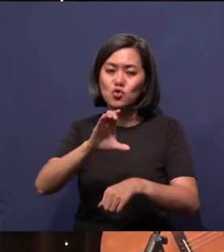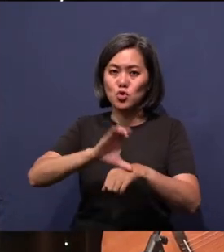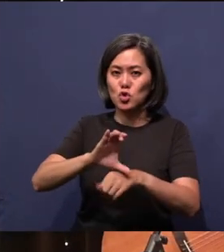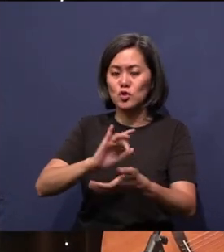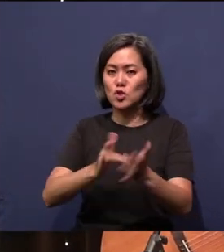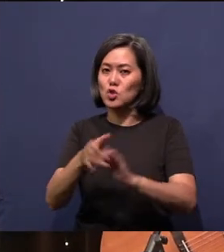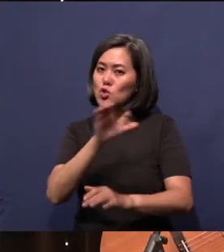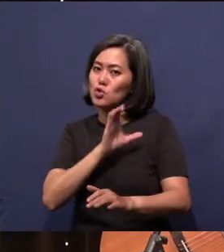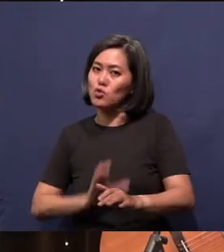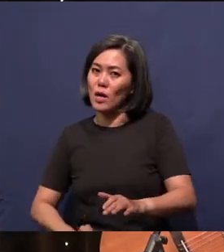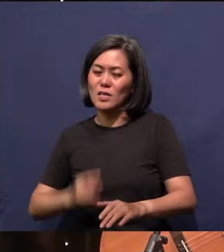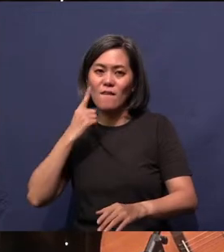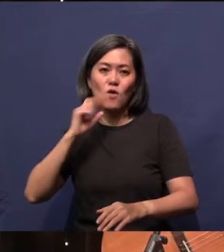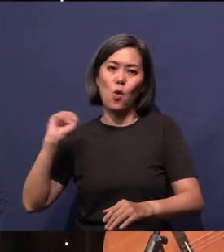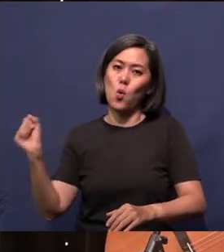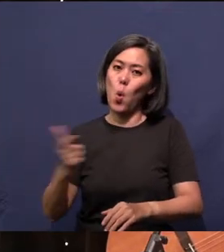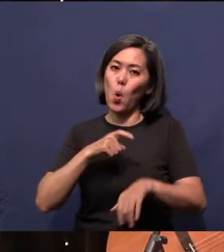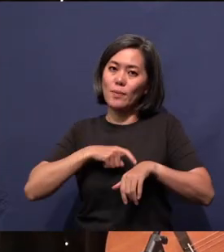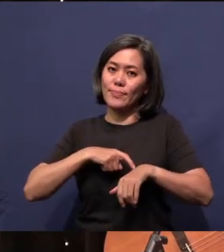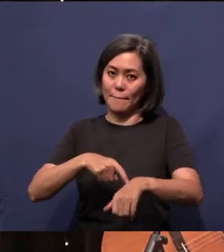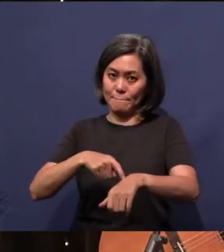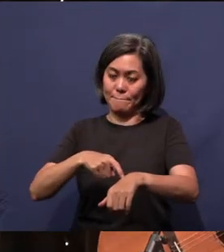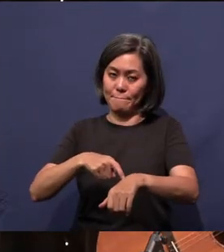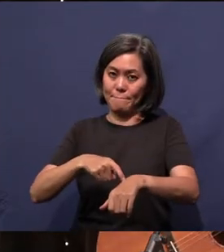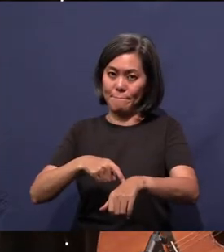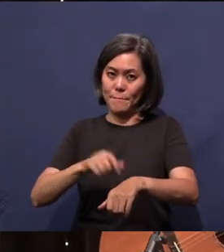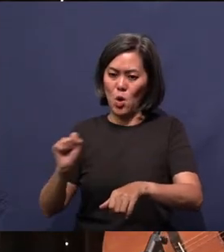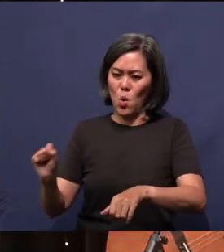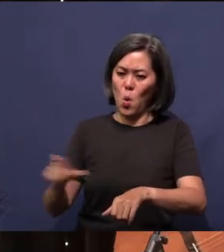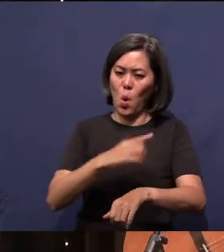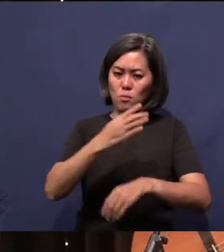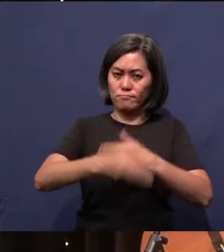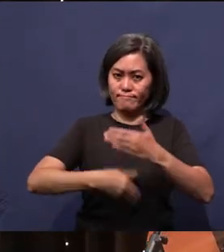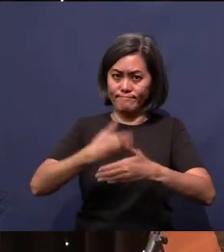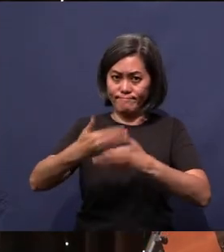all times, at all periods and all places.